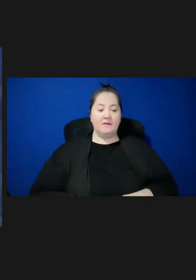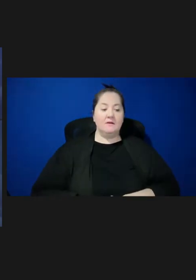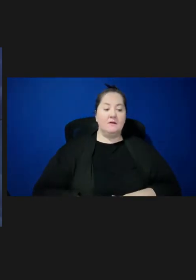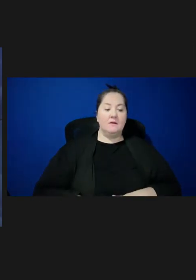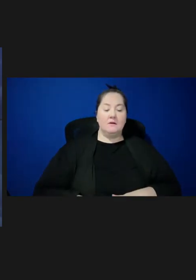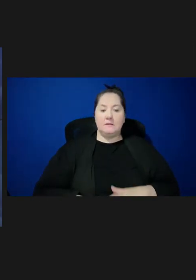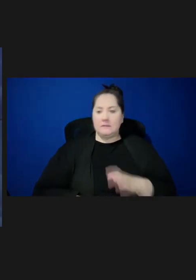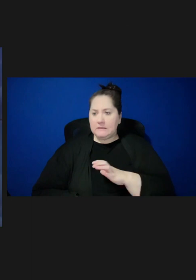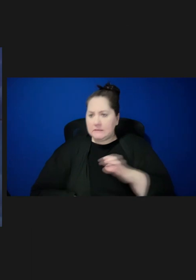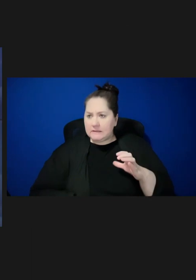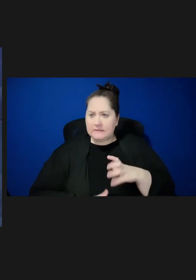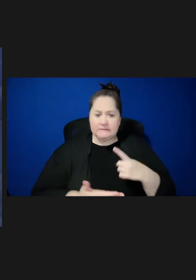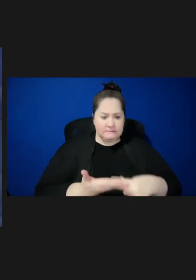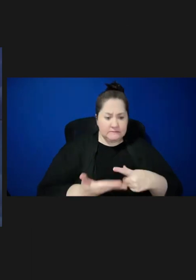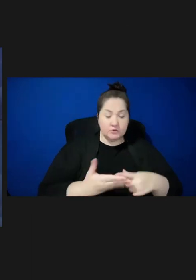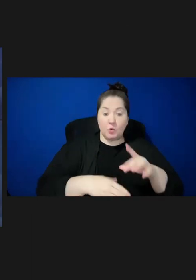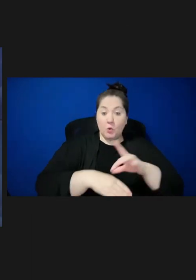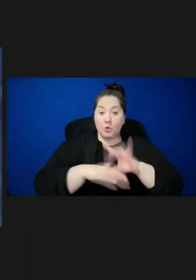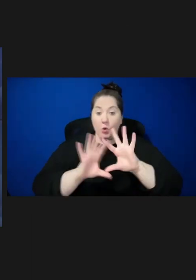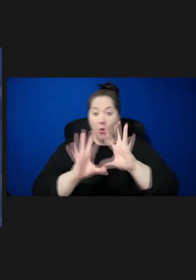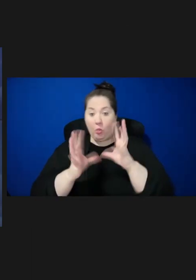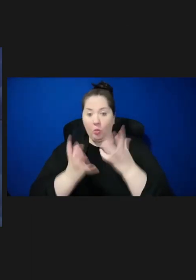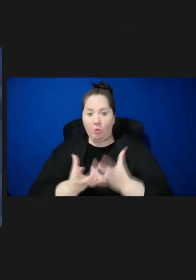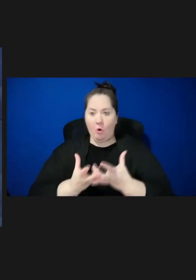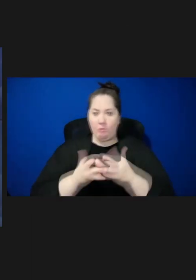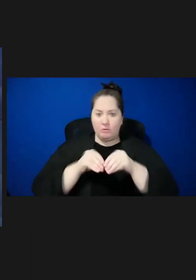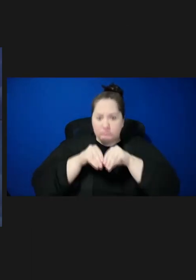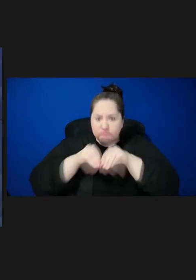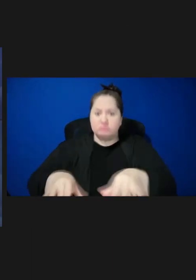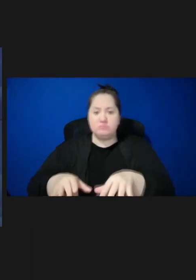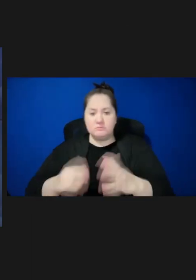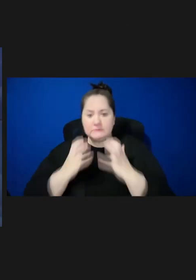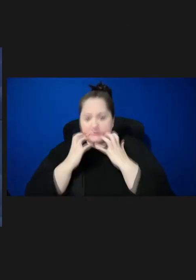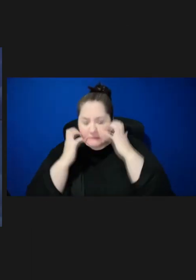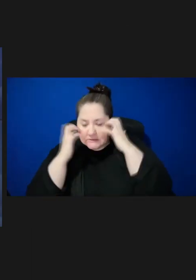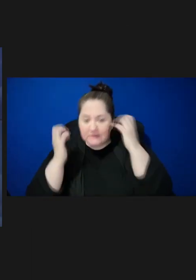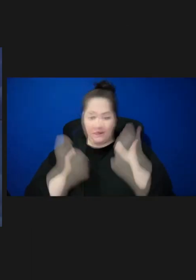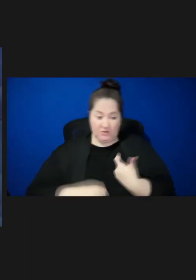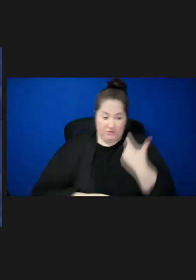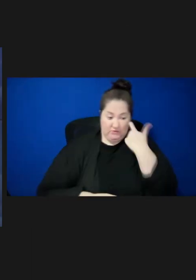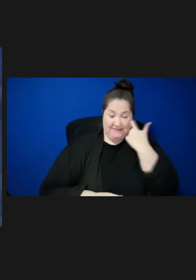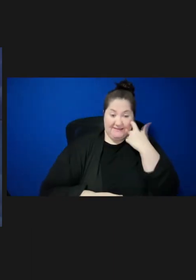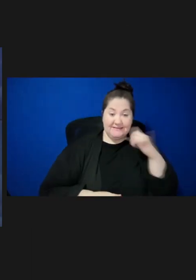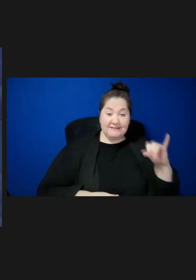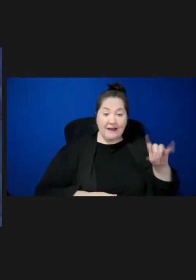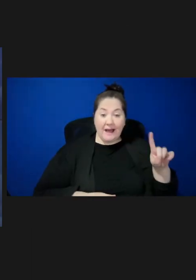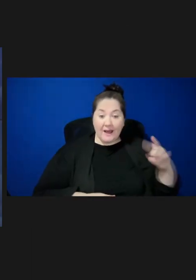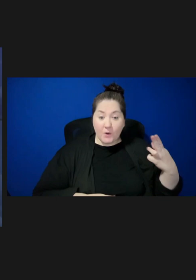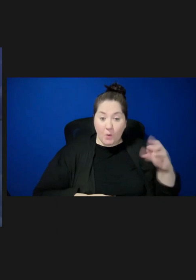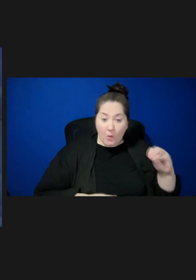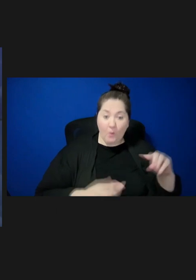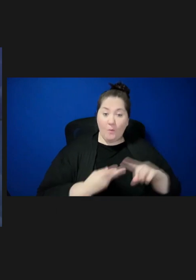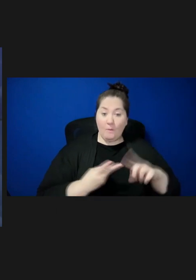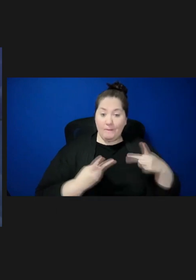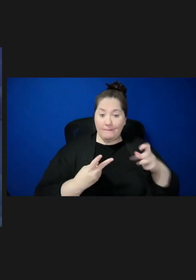both the global surge in measles cases and recent outbreaks in Idaho and Pennsylvania.